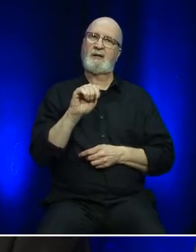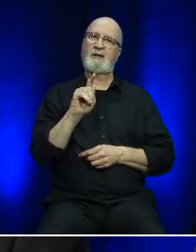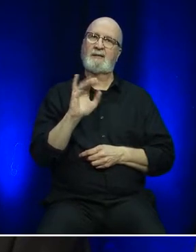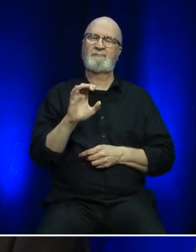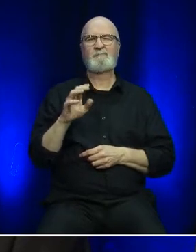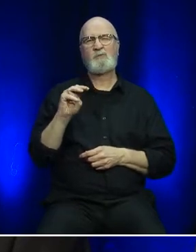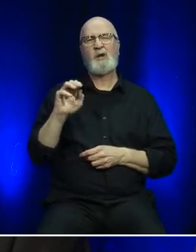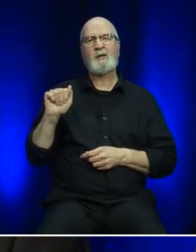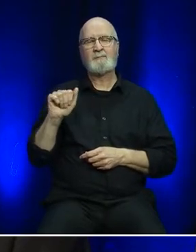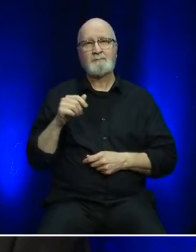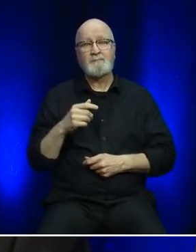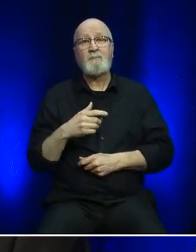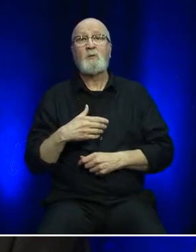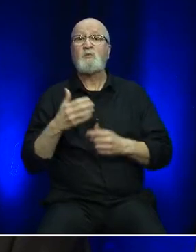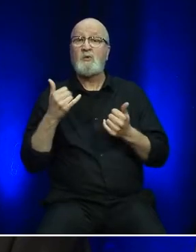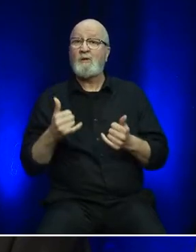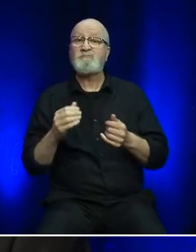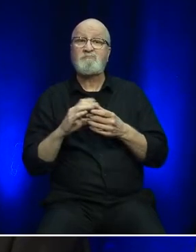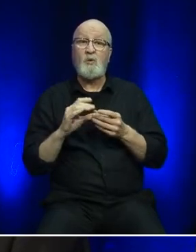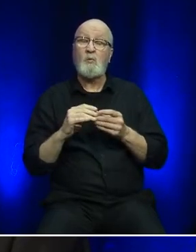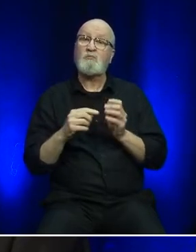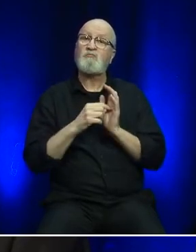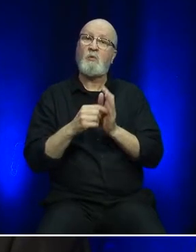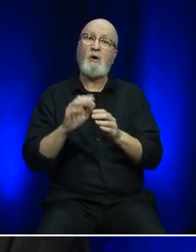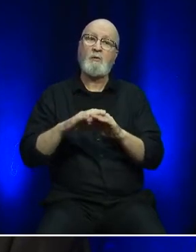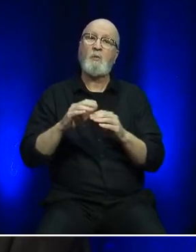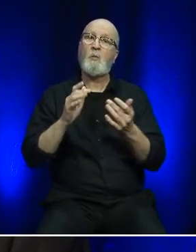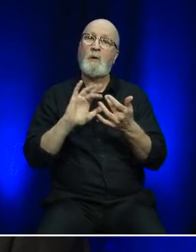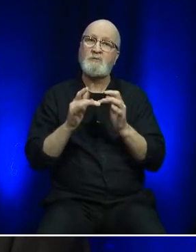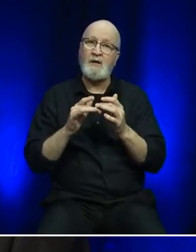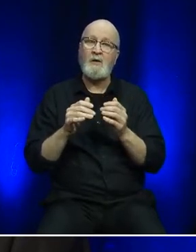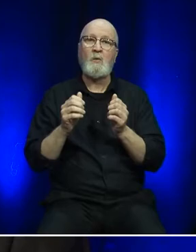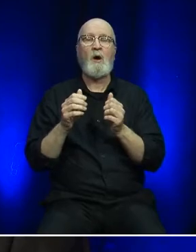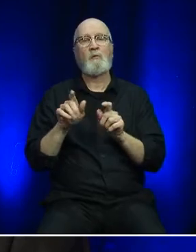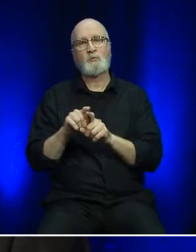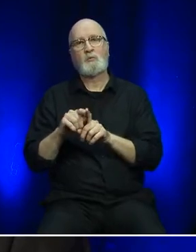Today's meeting is being live streamed via our website and YouTube channels,